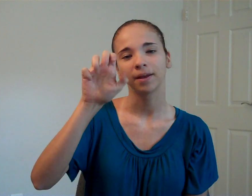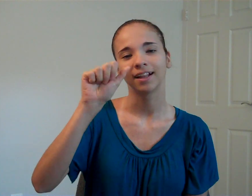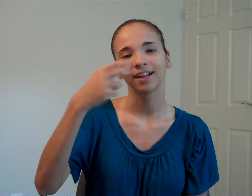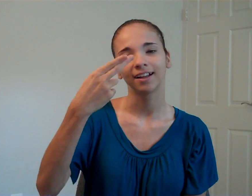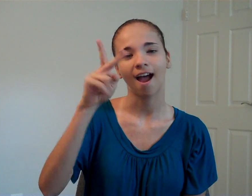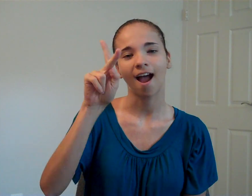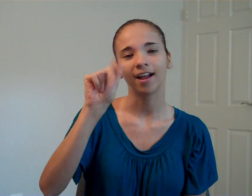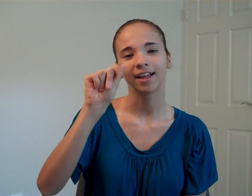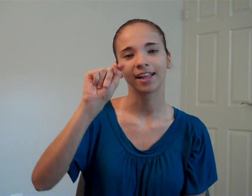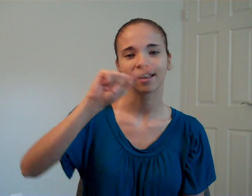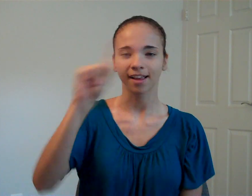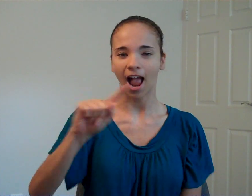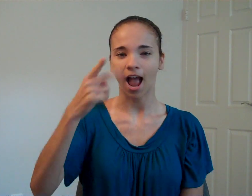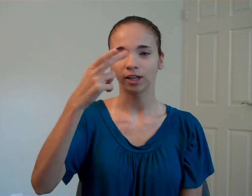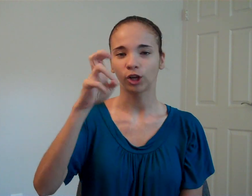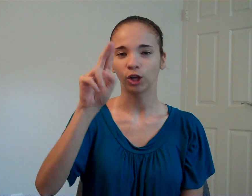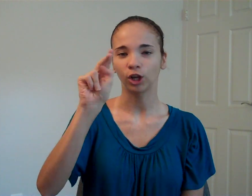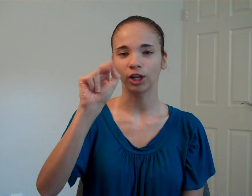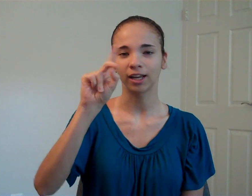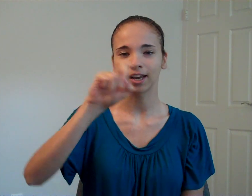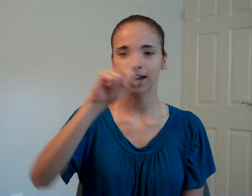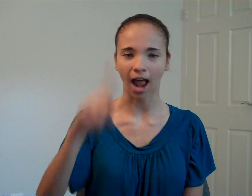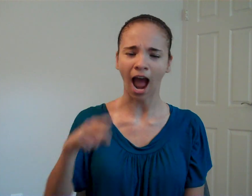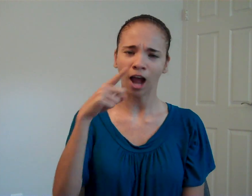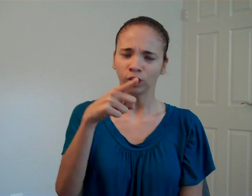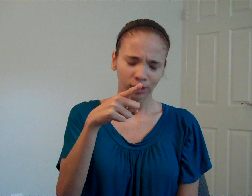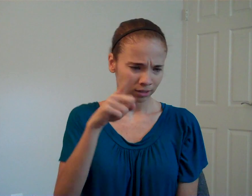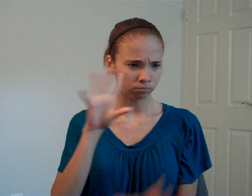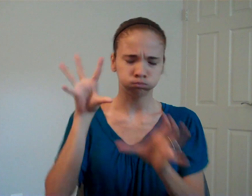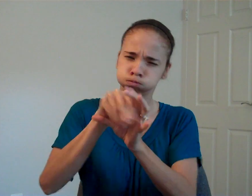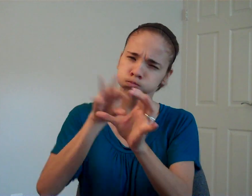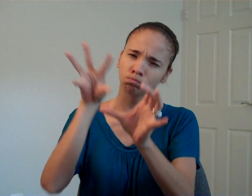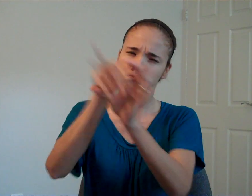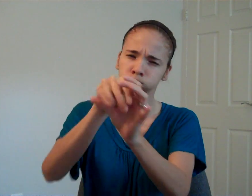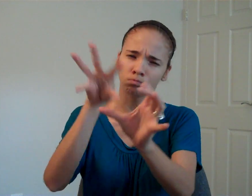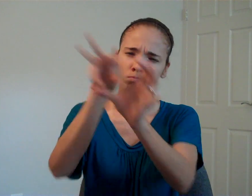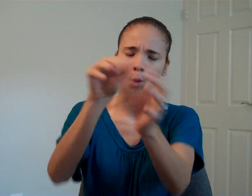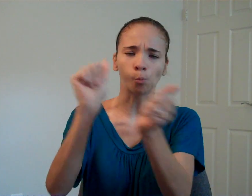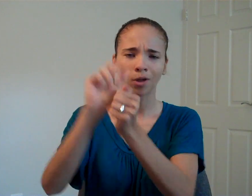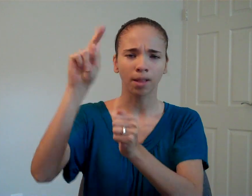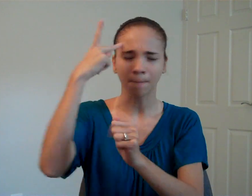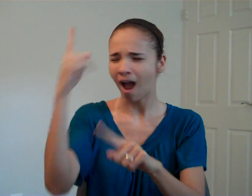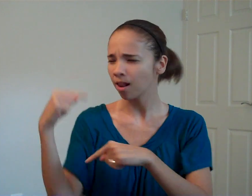Leah Katz-Hernandez. Leah has been actively involved with politics.